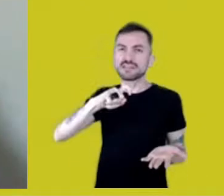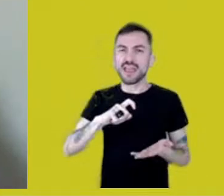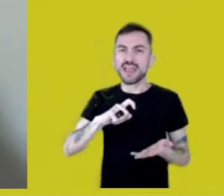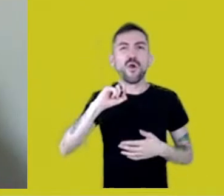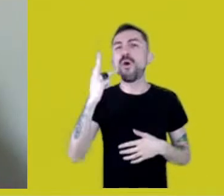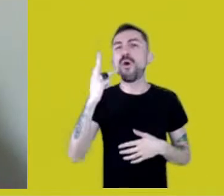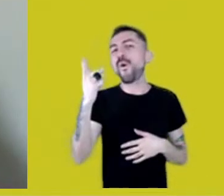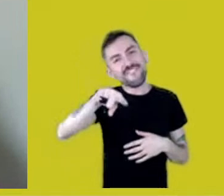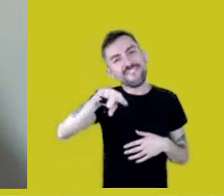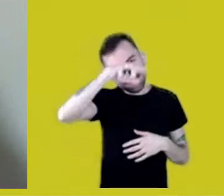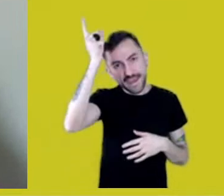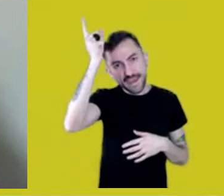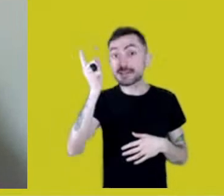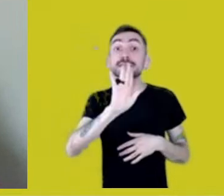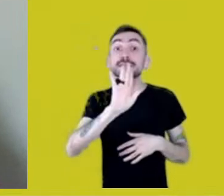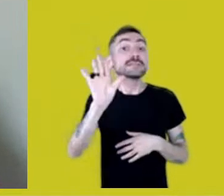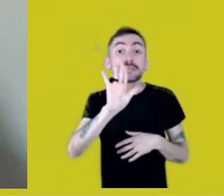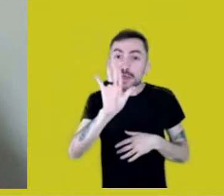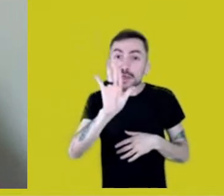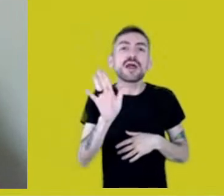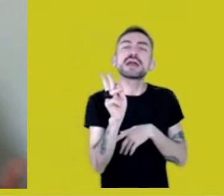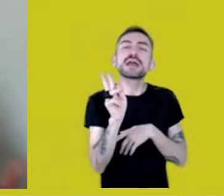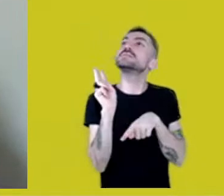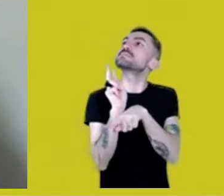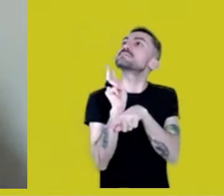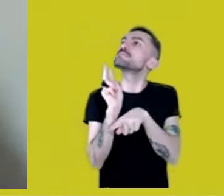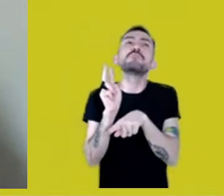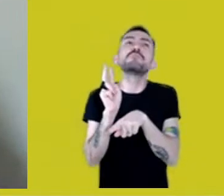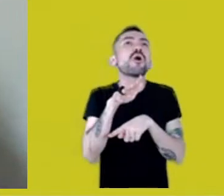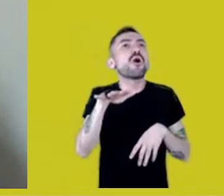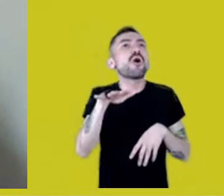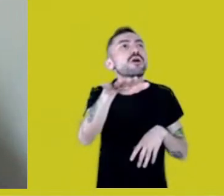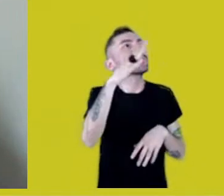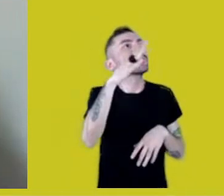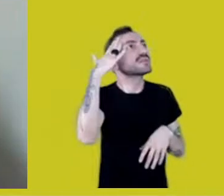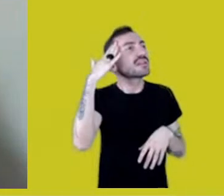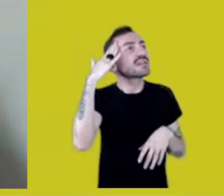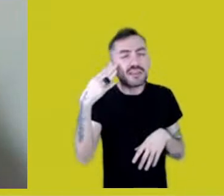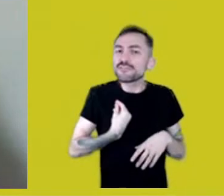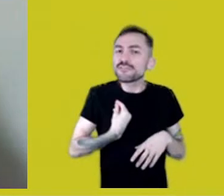but this symbolic that is in daily life